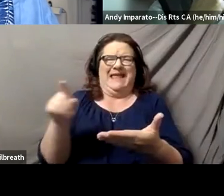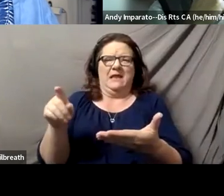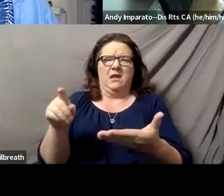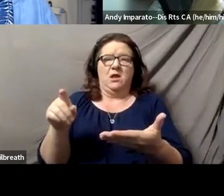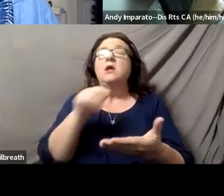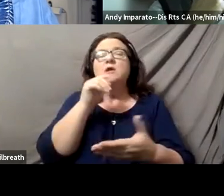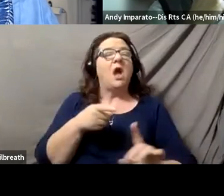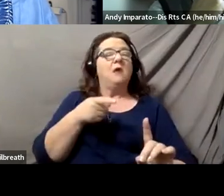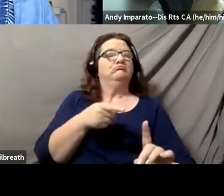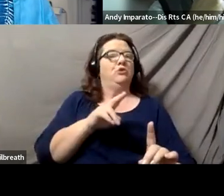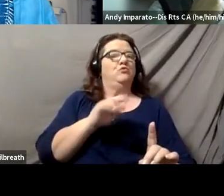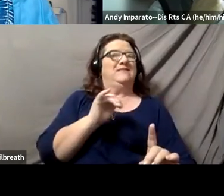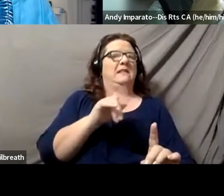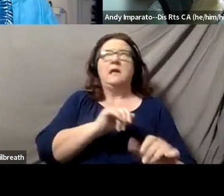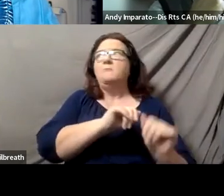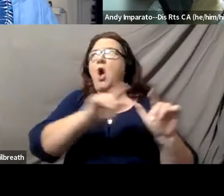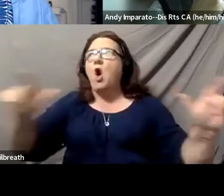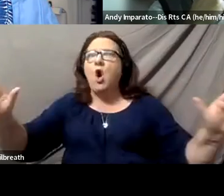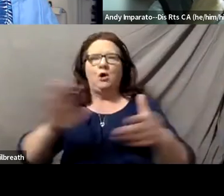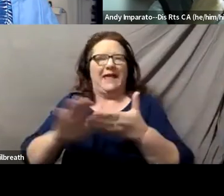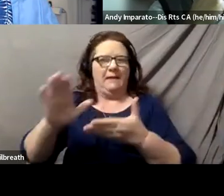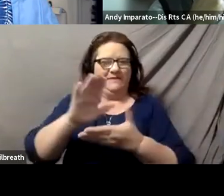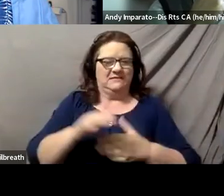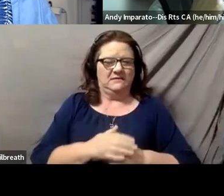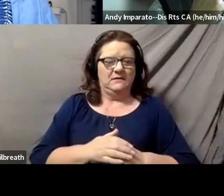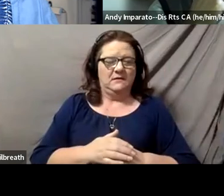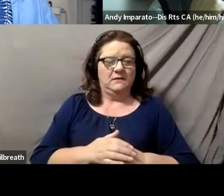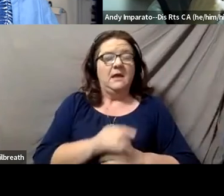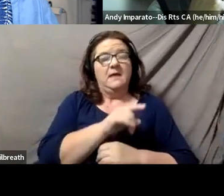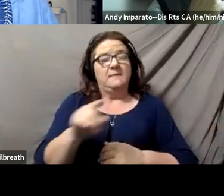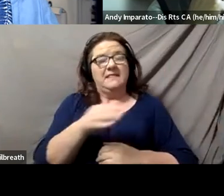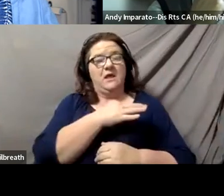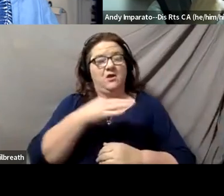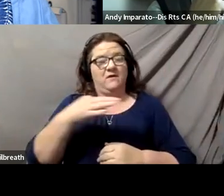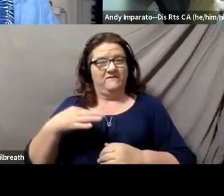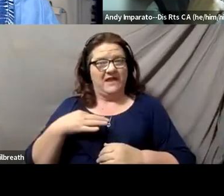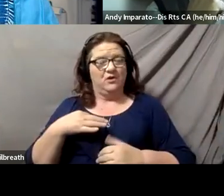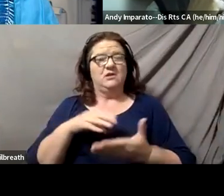I'm not picking on UCLA, who are faculty, staff, and students